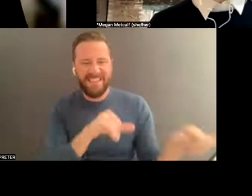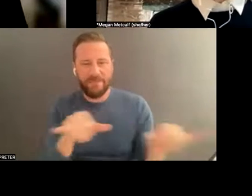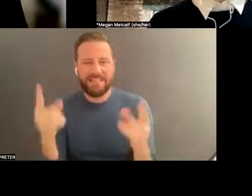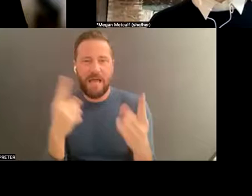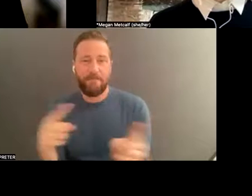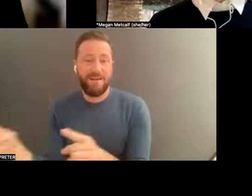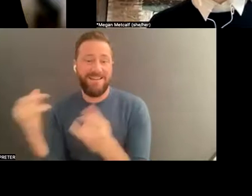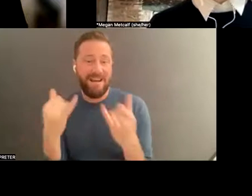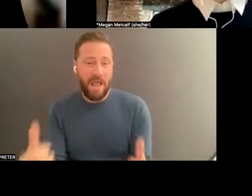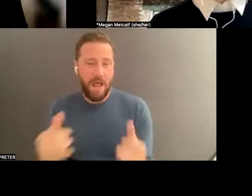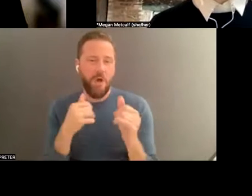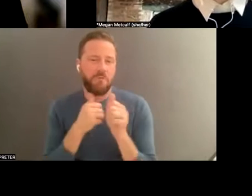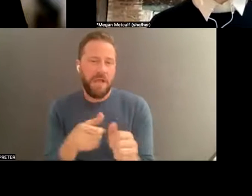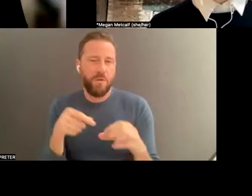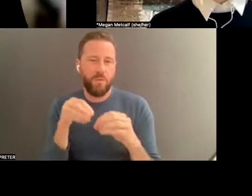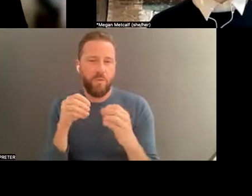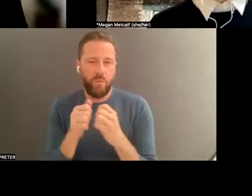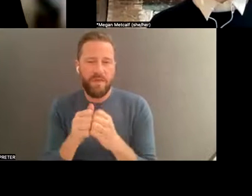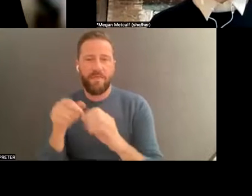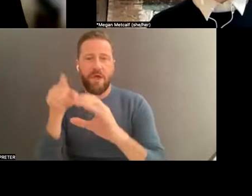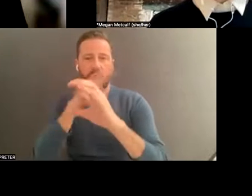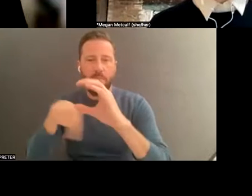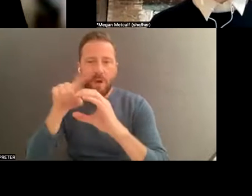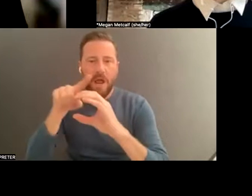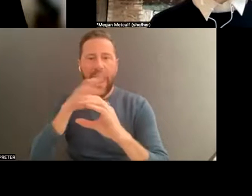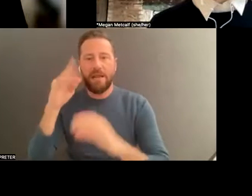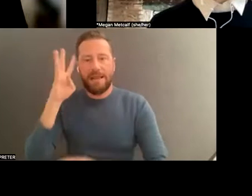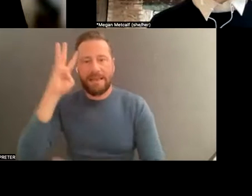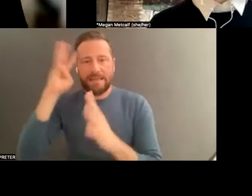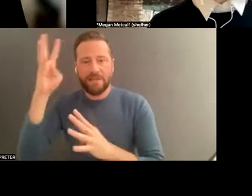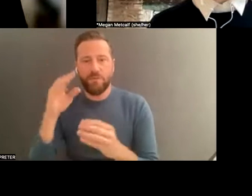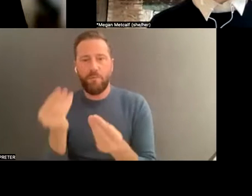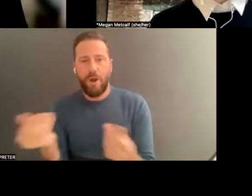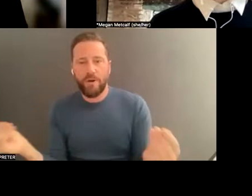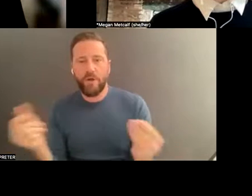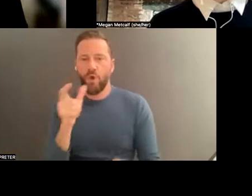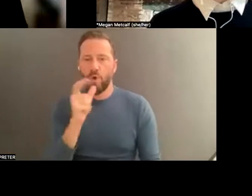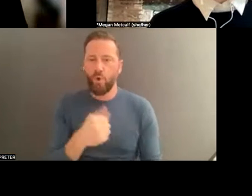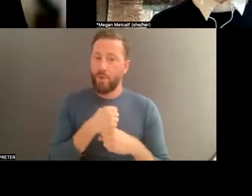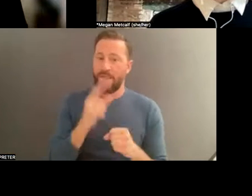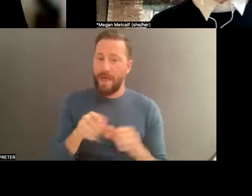. I think the same thing is going on with intellectual property, who created the move, who